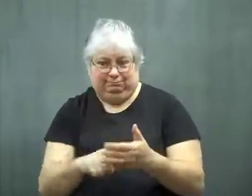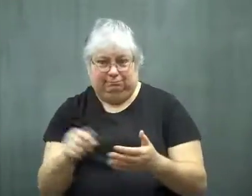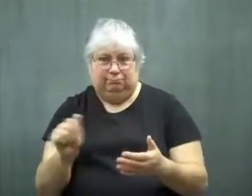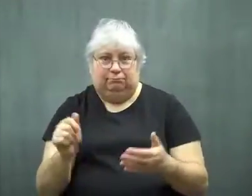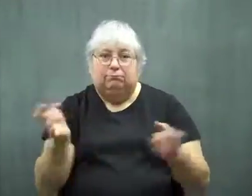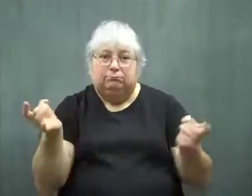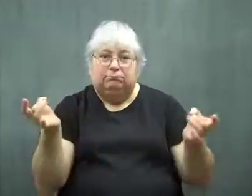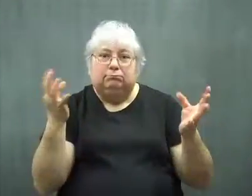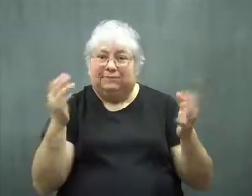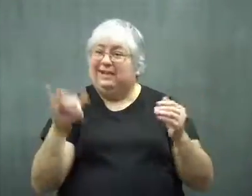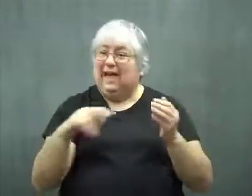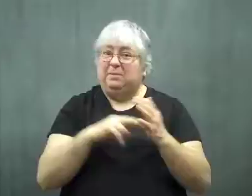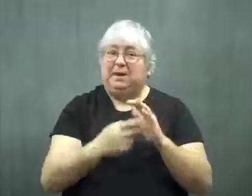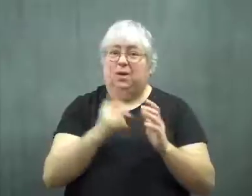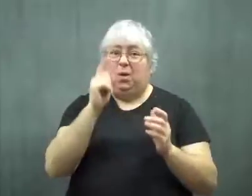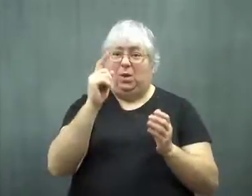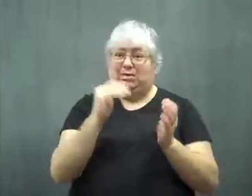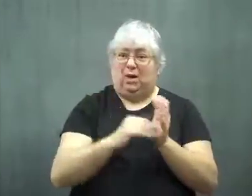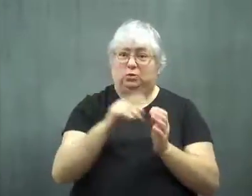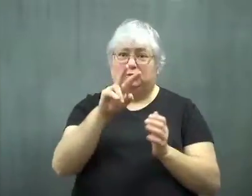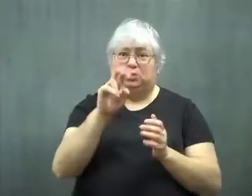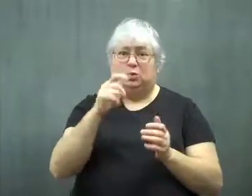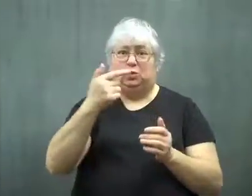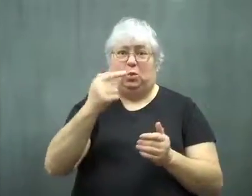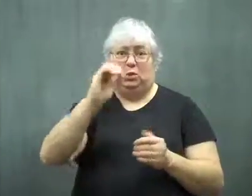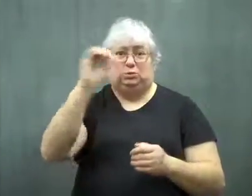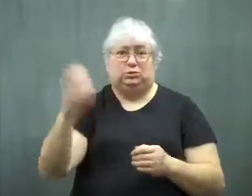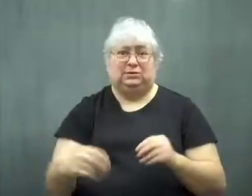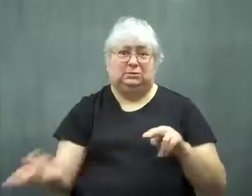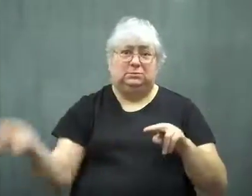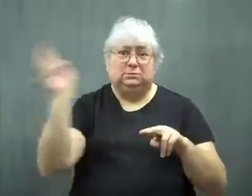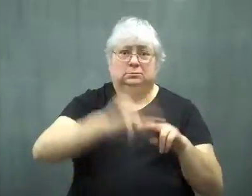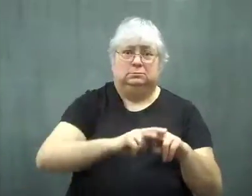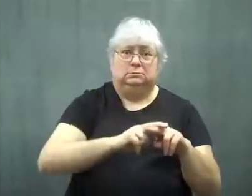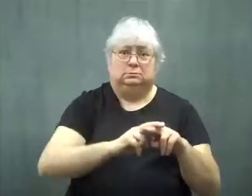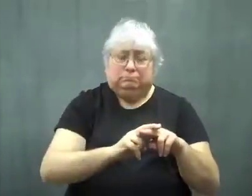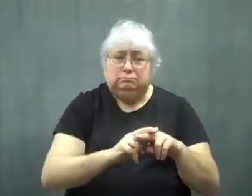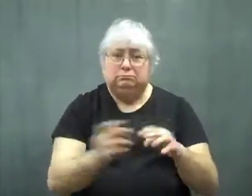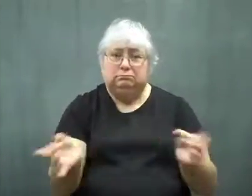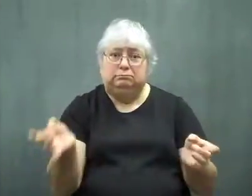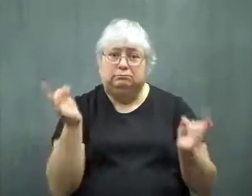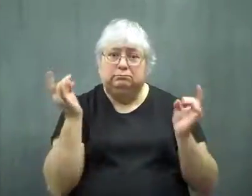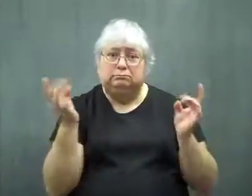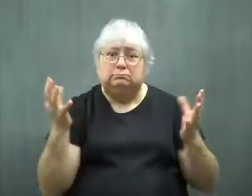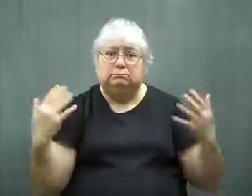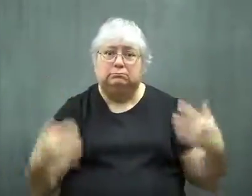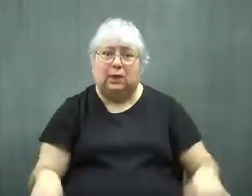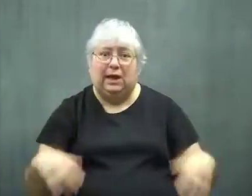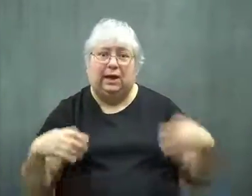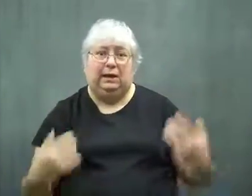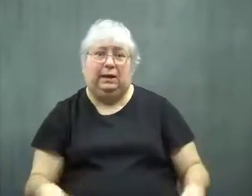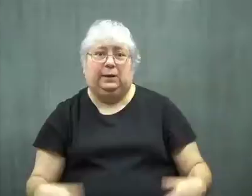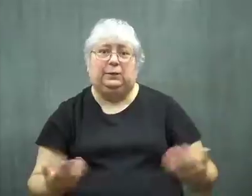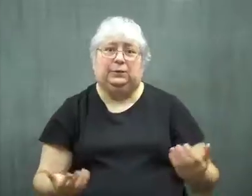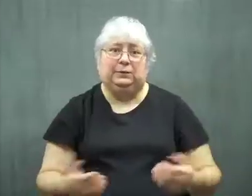That was a whopping 1,221 percent increase. Wow.